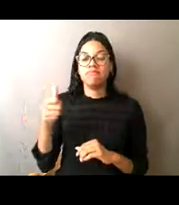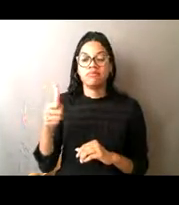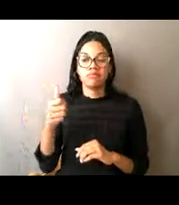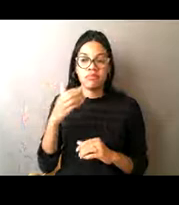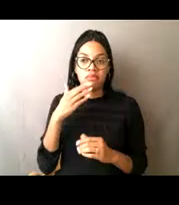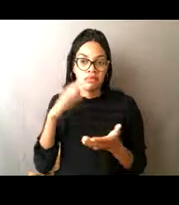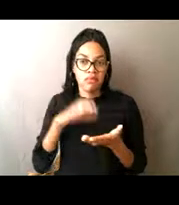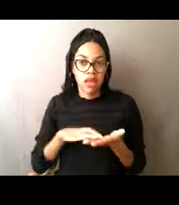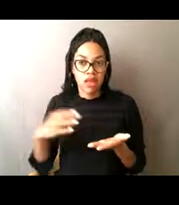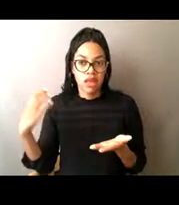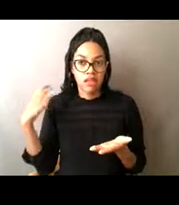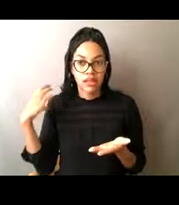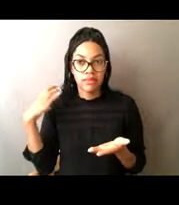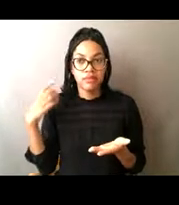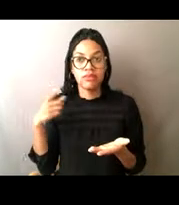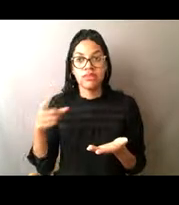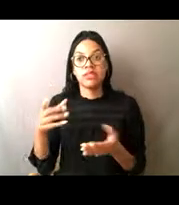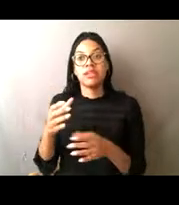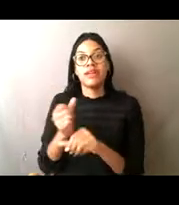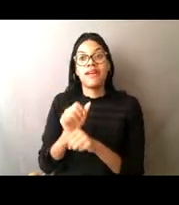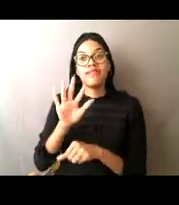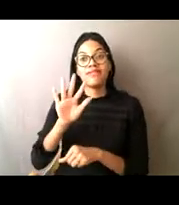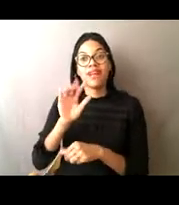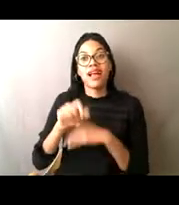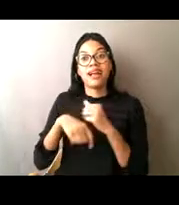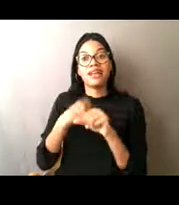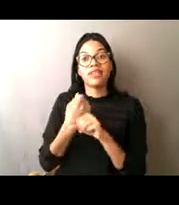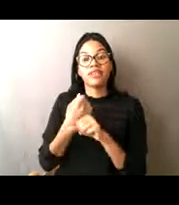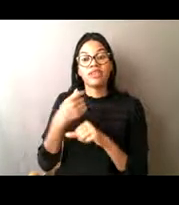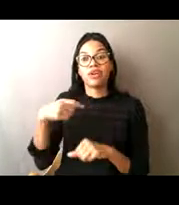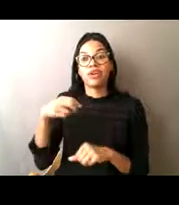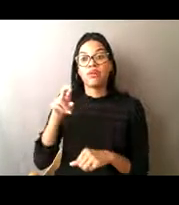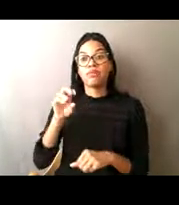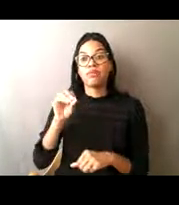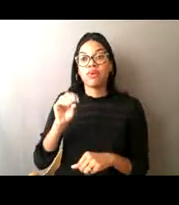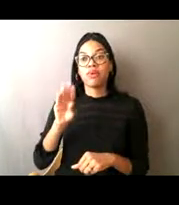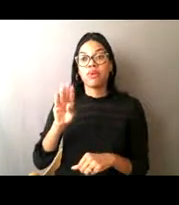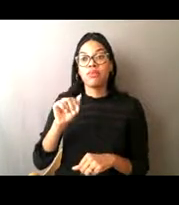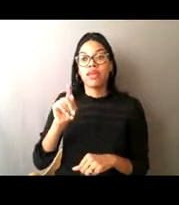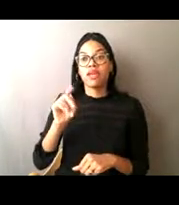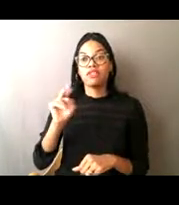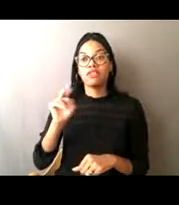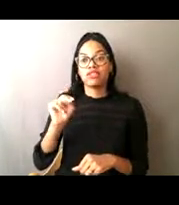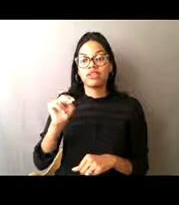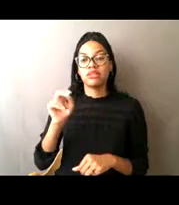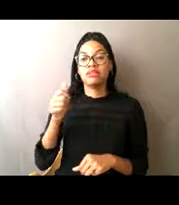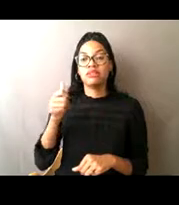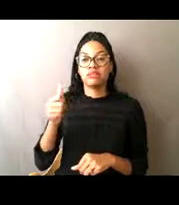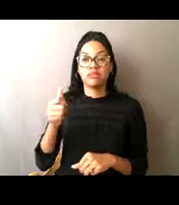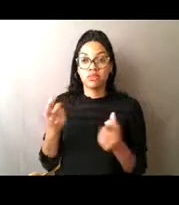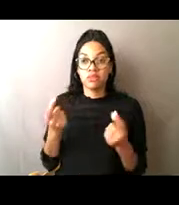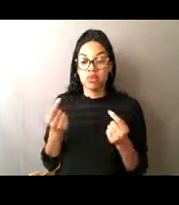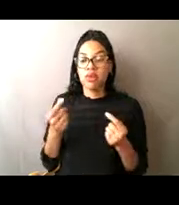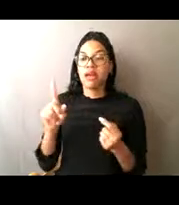He received five years probation with shooting the sea lions and he had to pay a $20,000 fine,